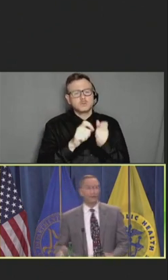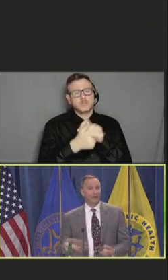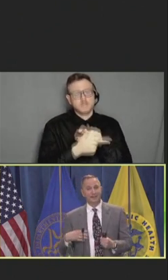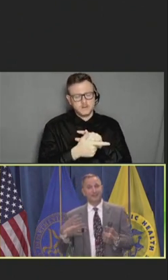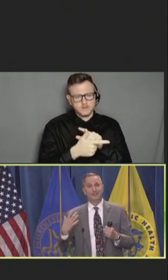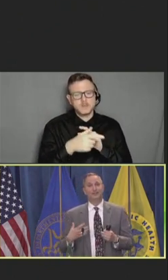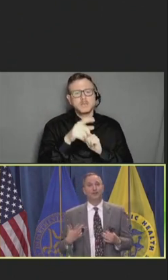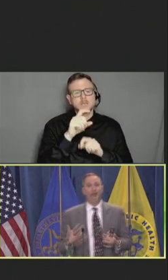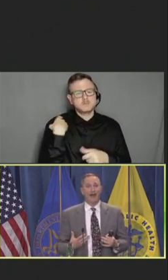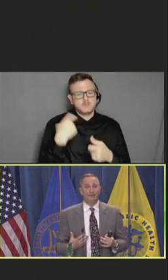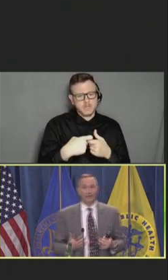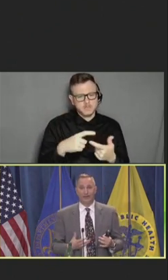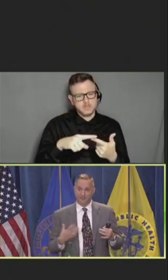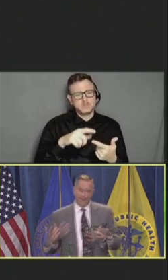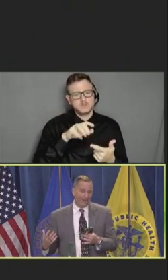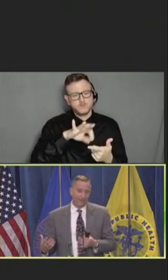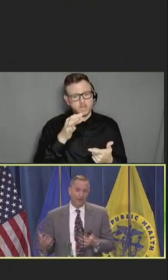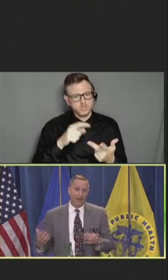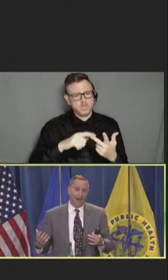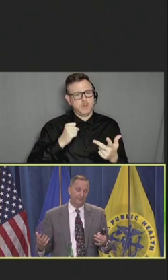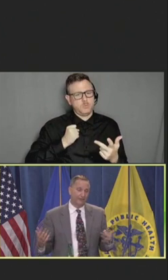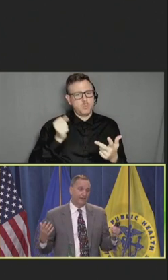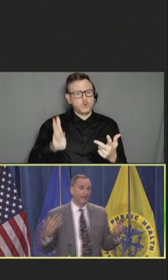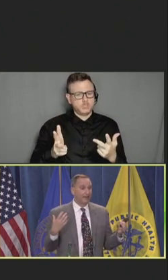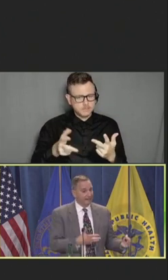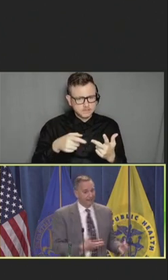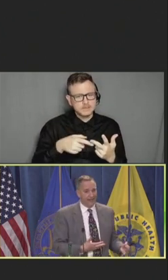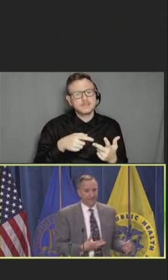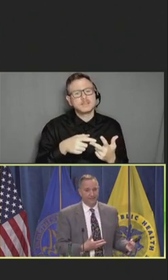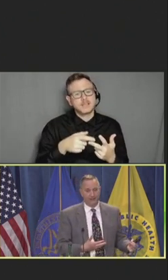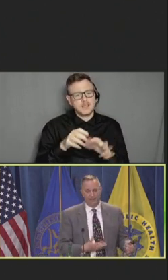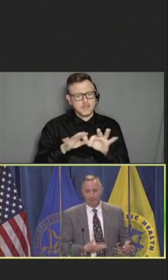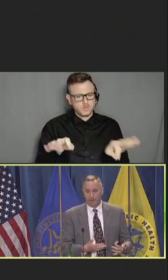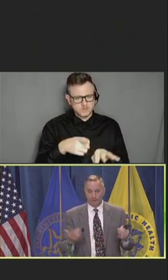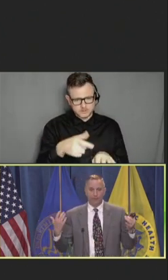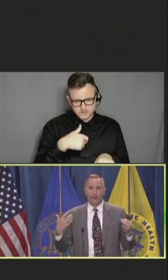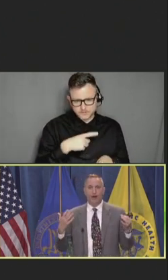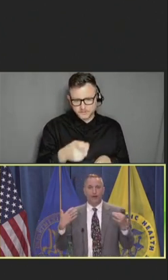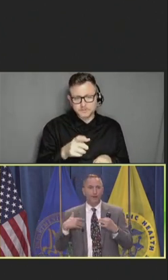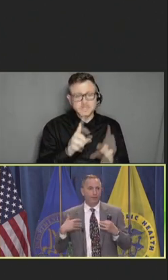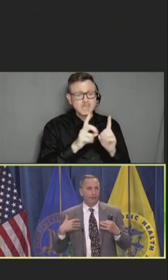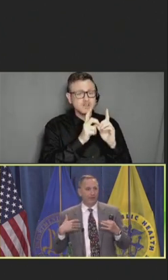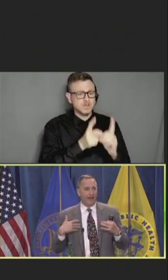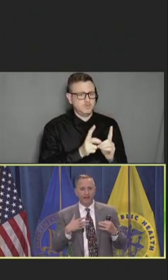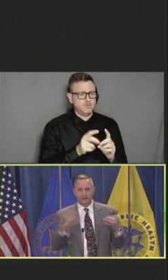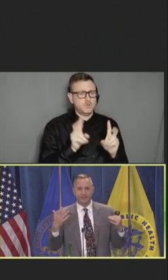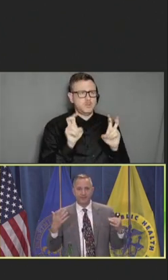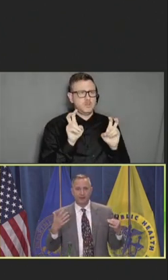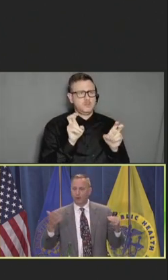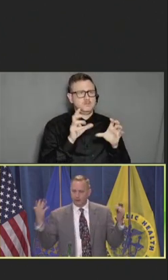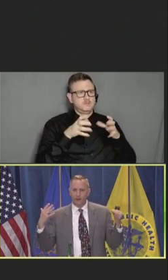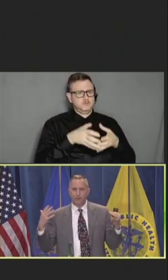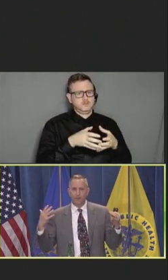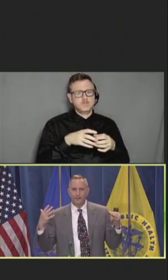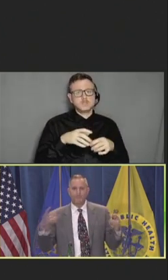We created a digital cavalry taking a book out of the anti-vax book. By the way, all the people that were attacking us were global.